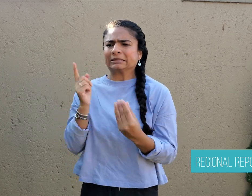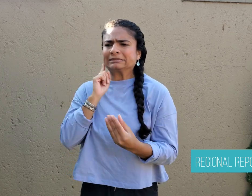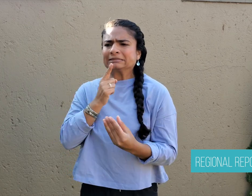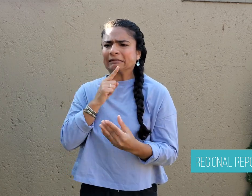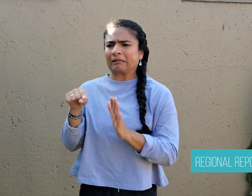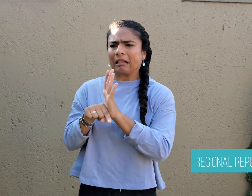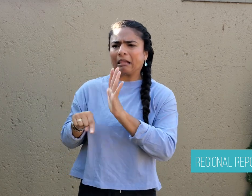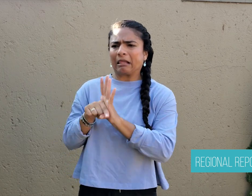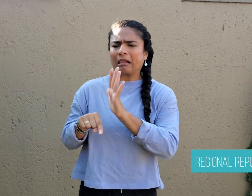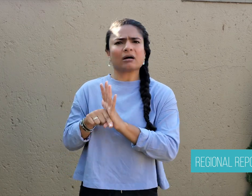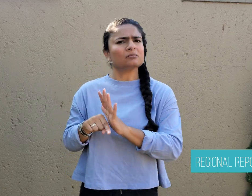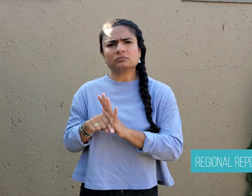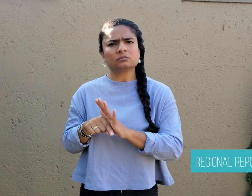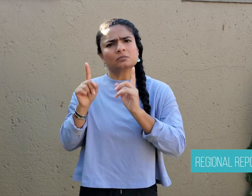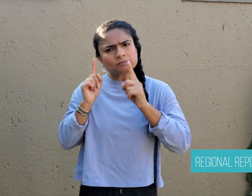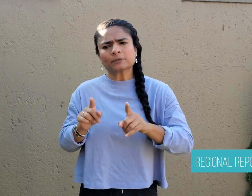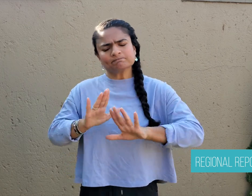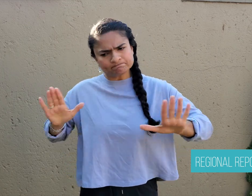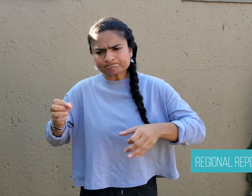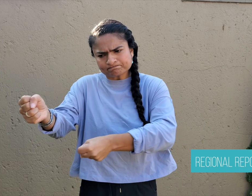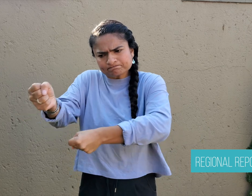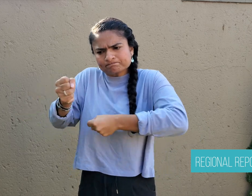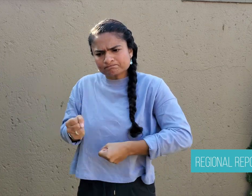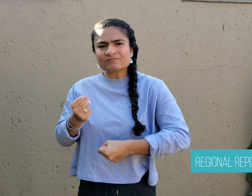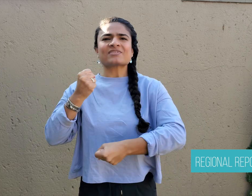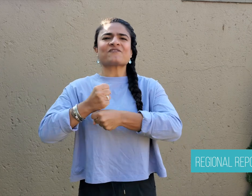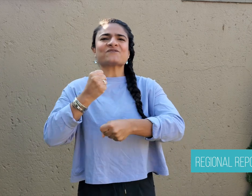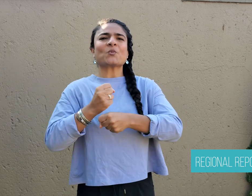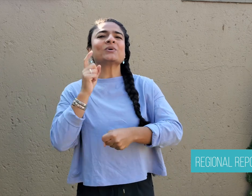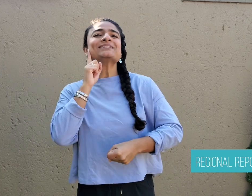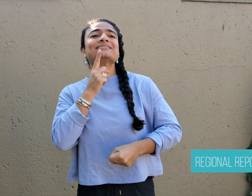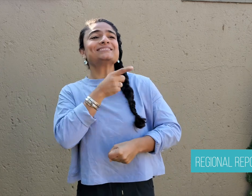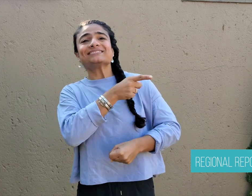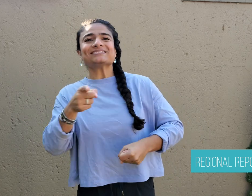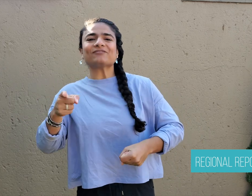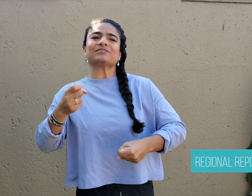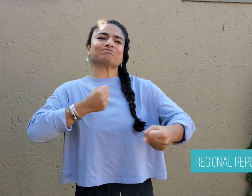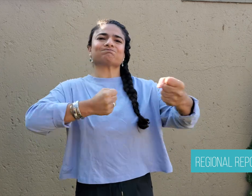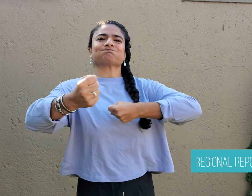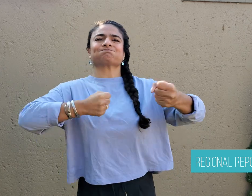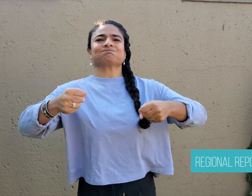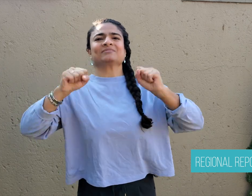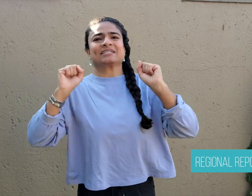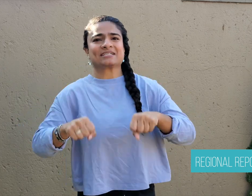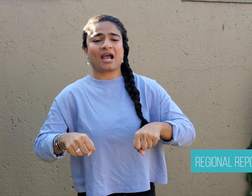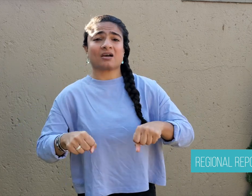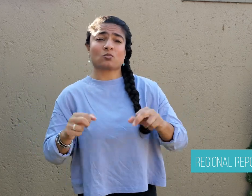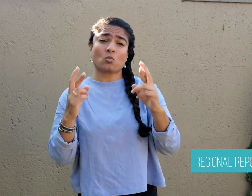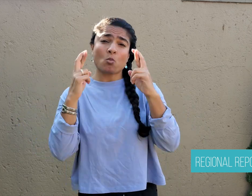community must stop demeaning Deaf people and work